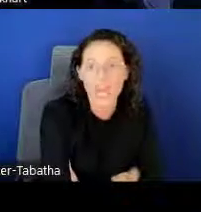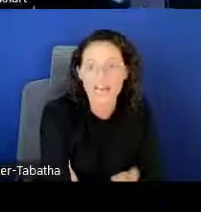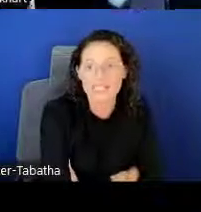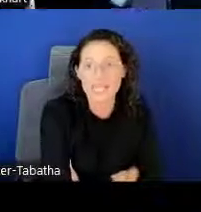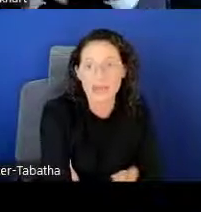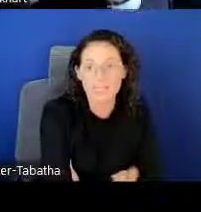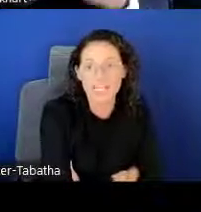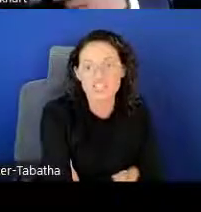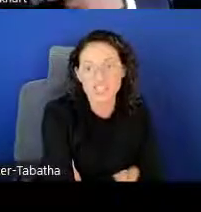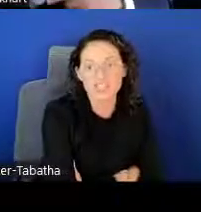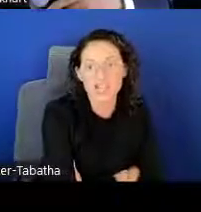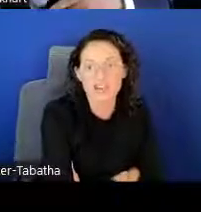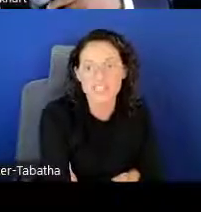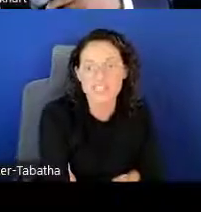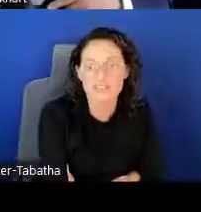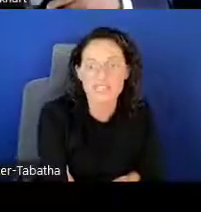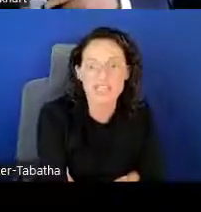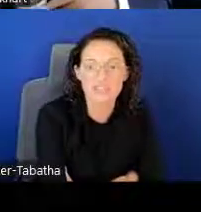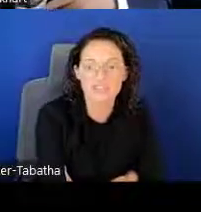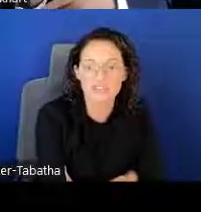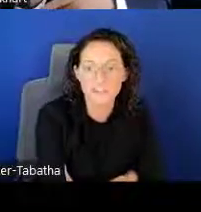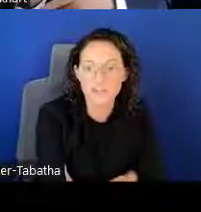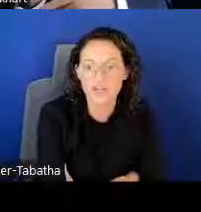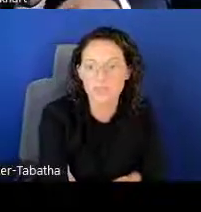has a application deadline of the 17th of November,